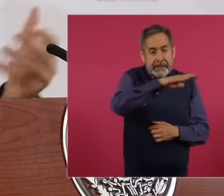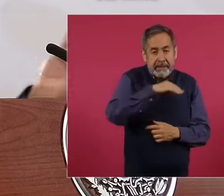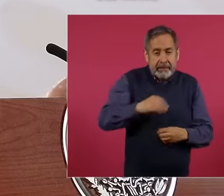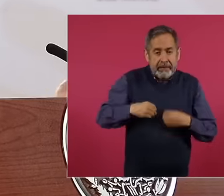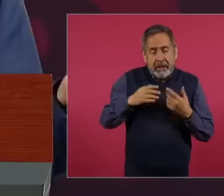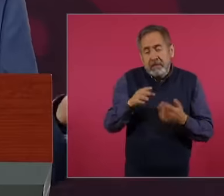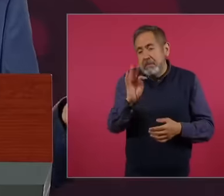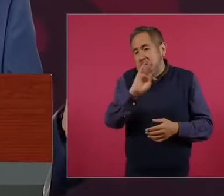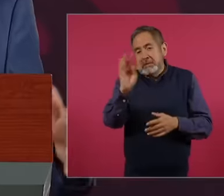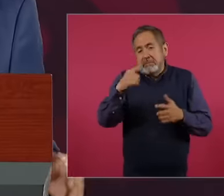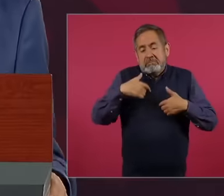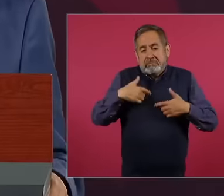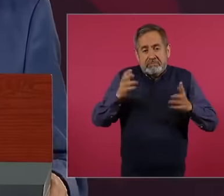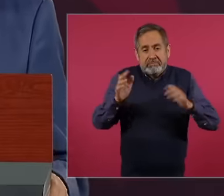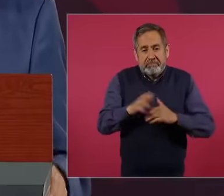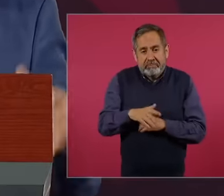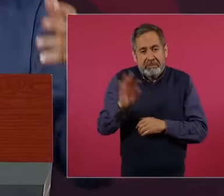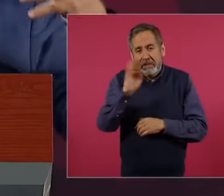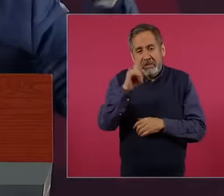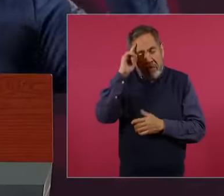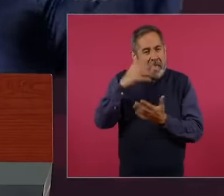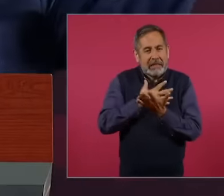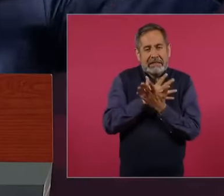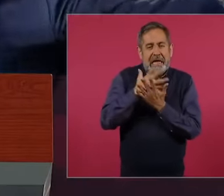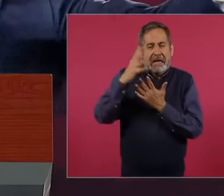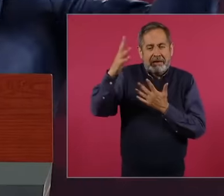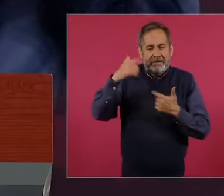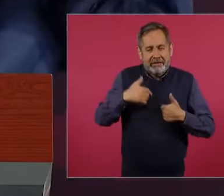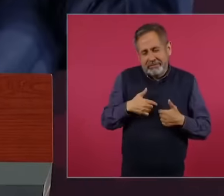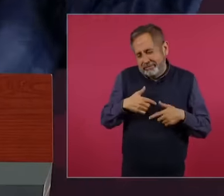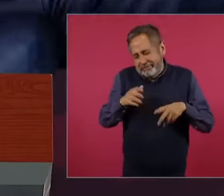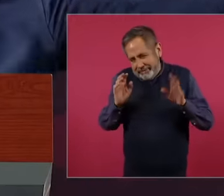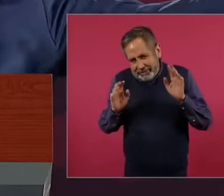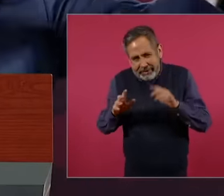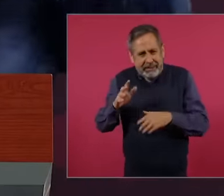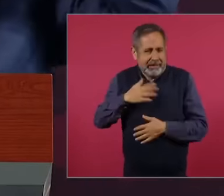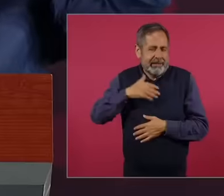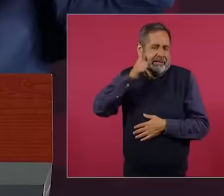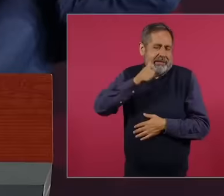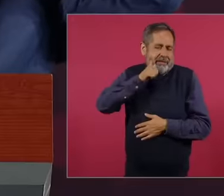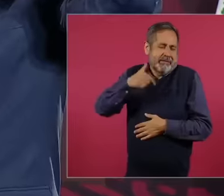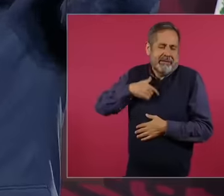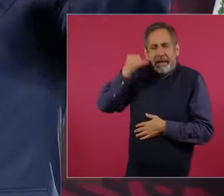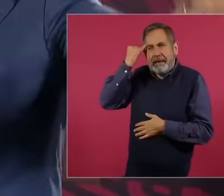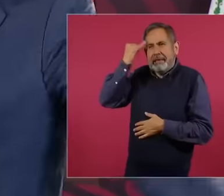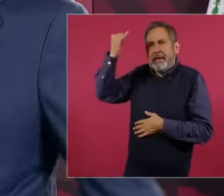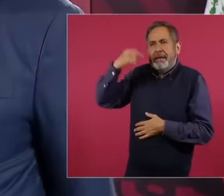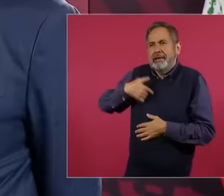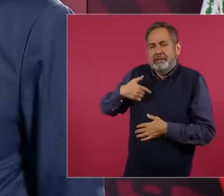I'm exaggerating because I always know. One is left with the idea that